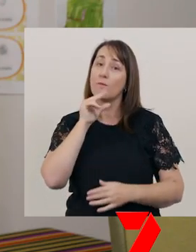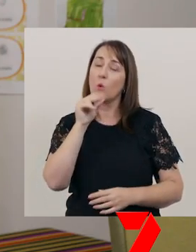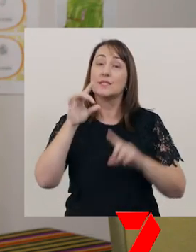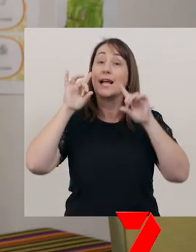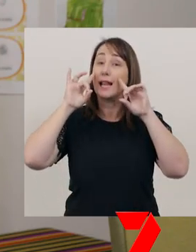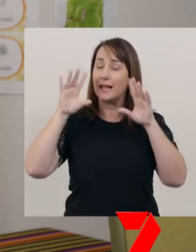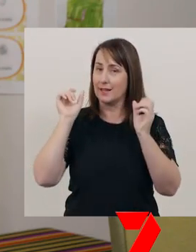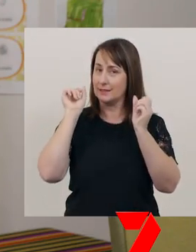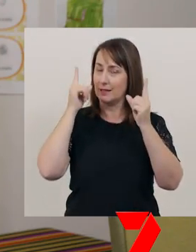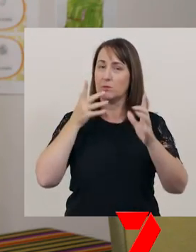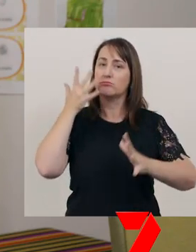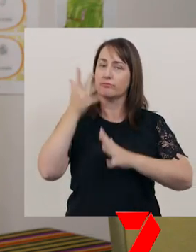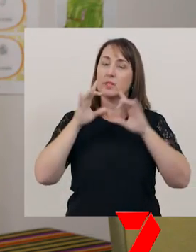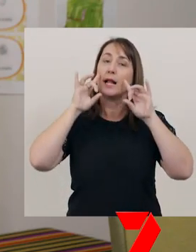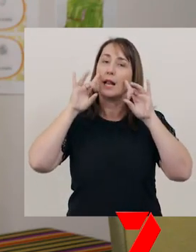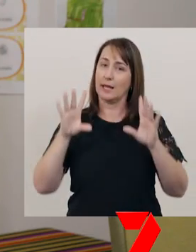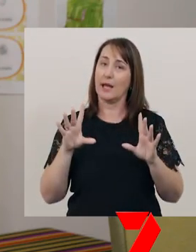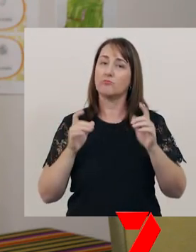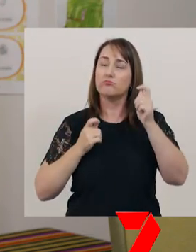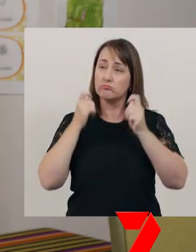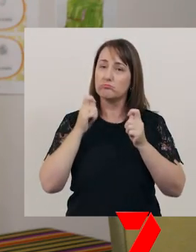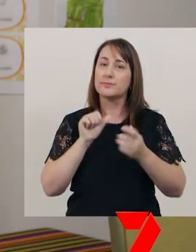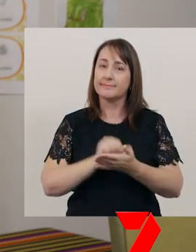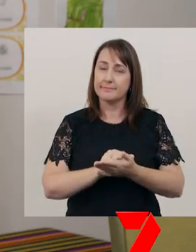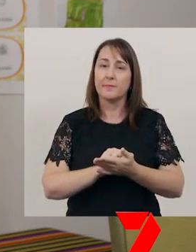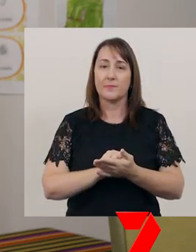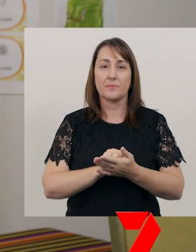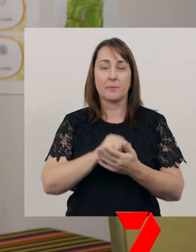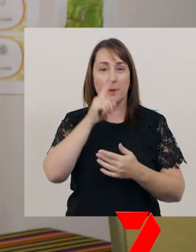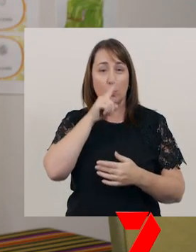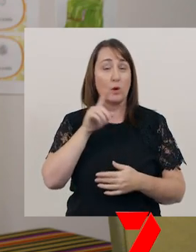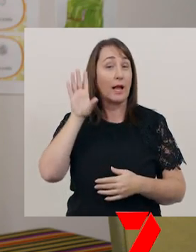which means that people can hear what you are saying at all times.